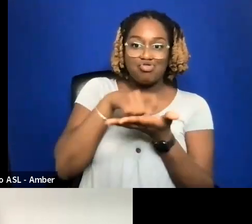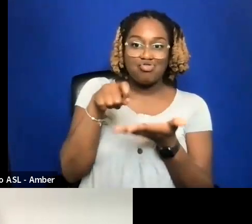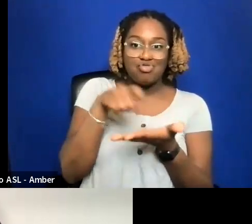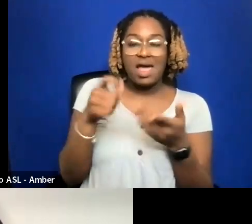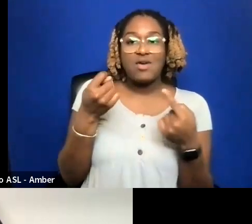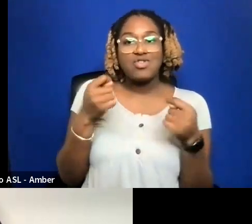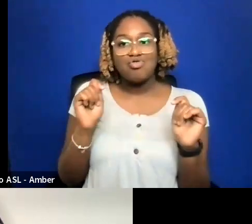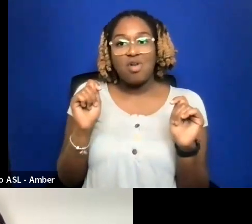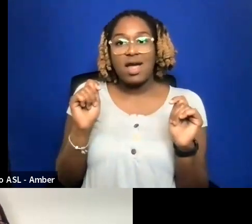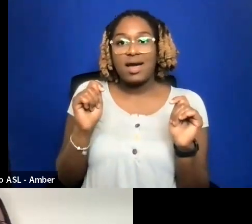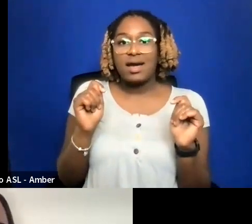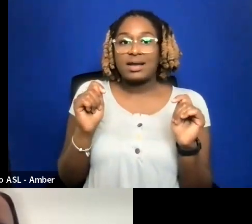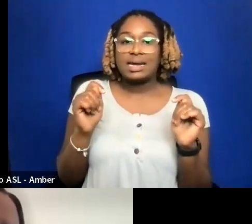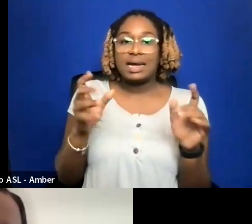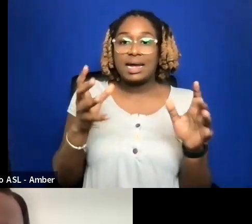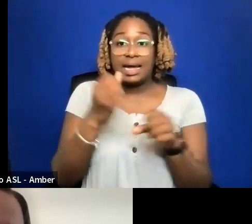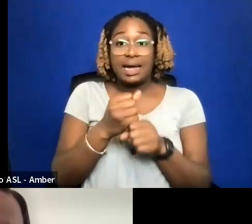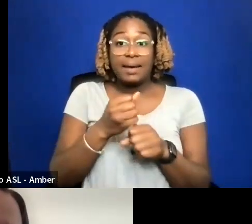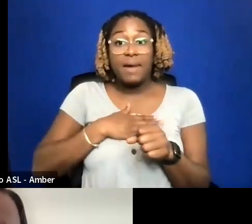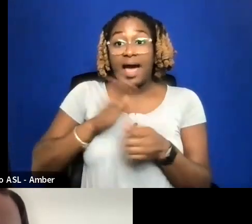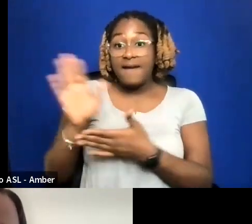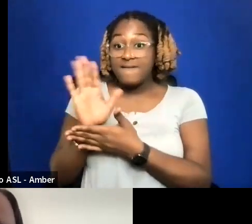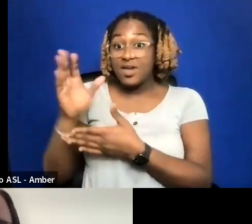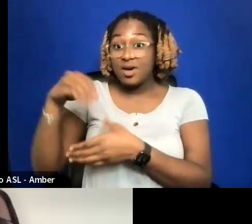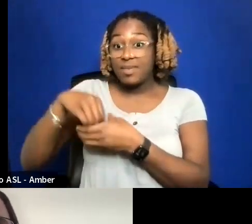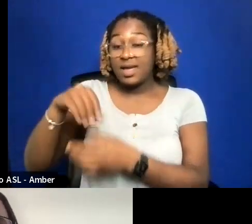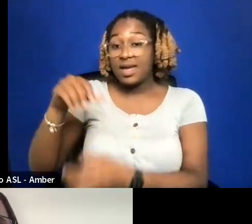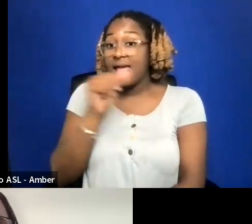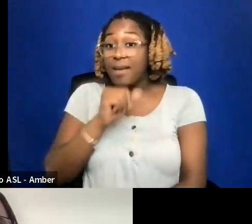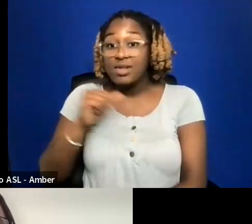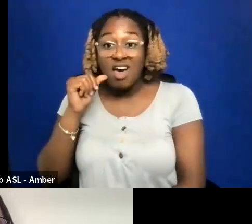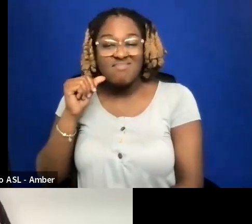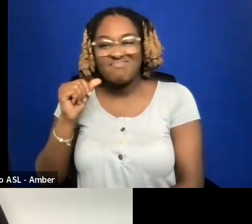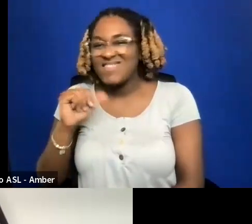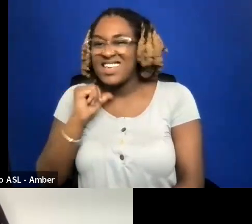TO GET MY FILM ON AMAZON AND THEN THEY STOPPED TAKING INDEPENDENTS.